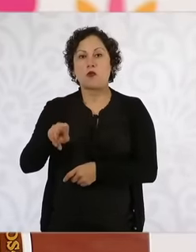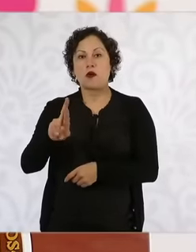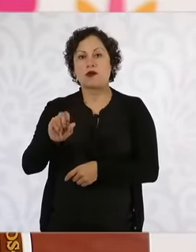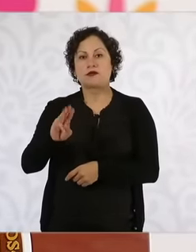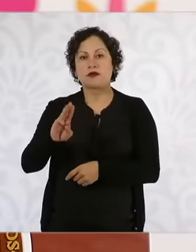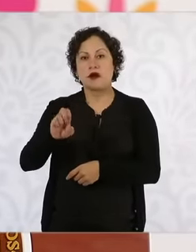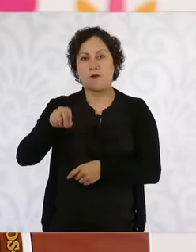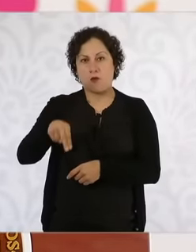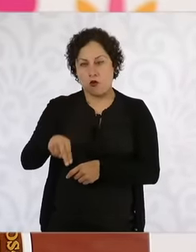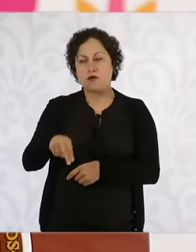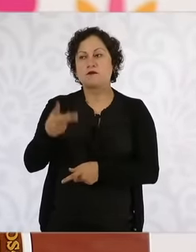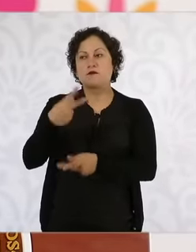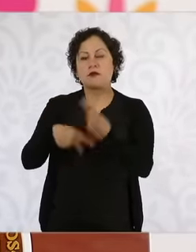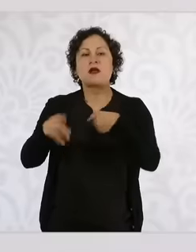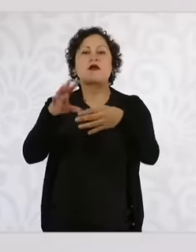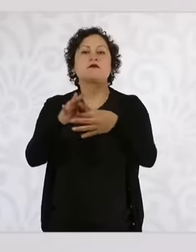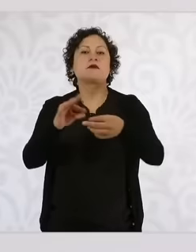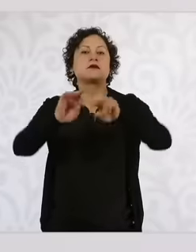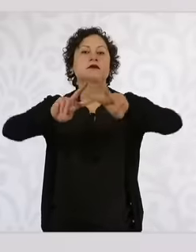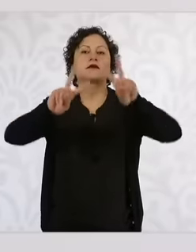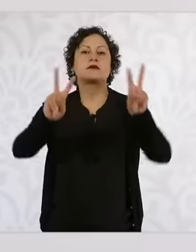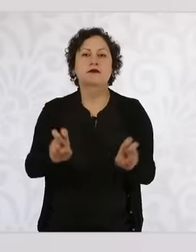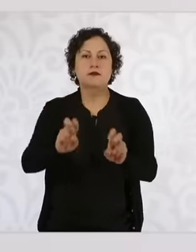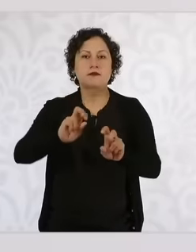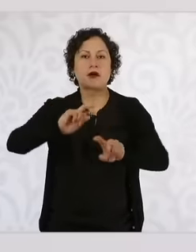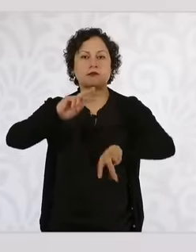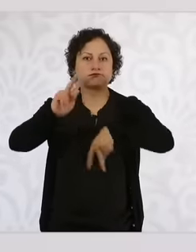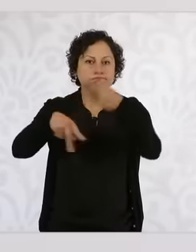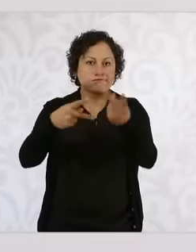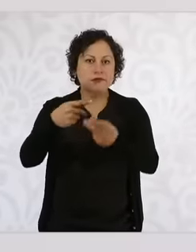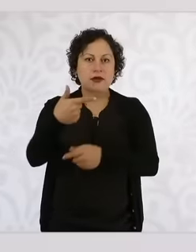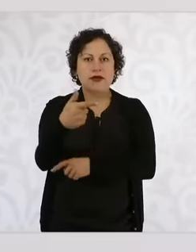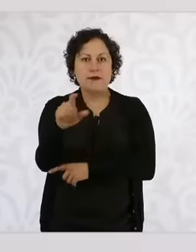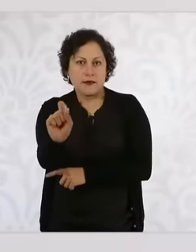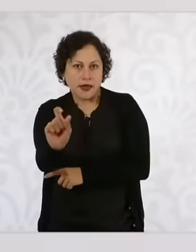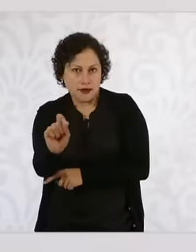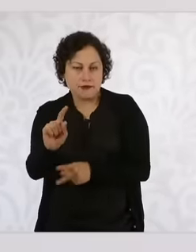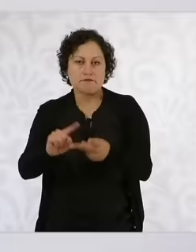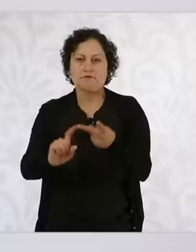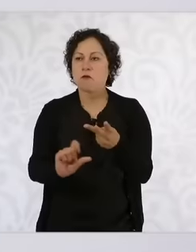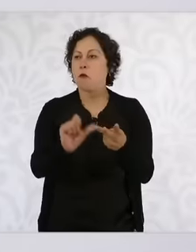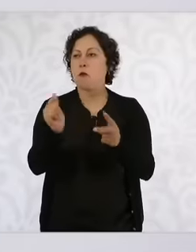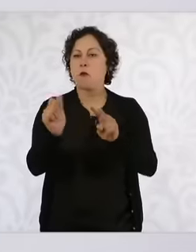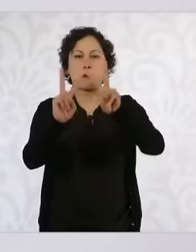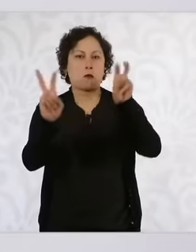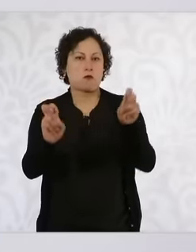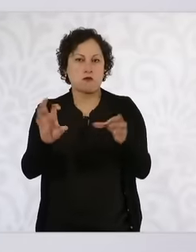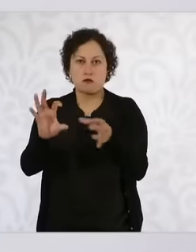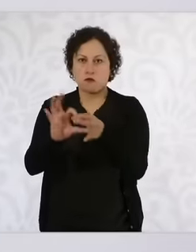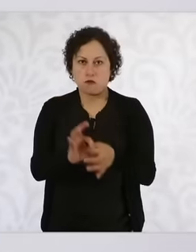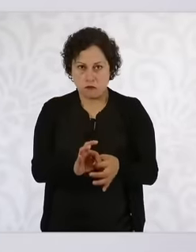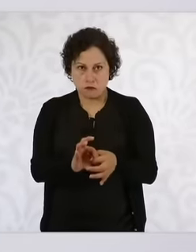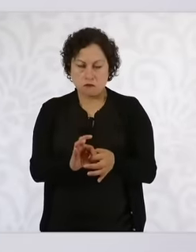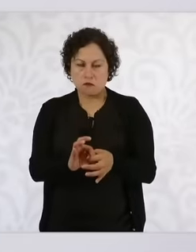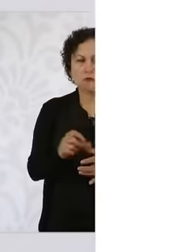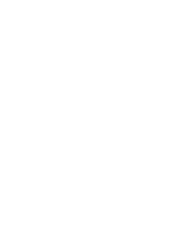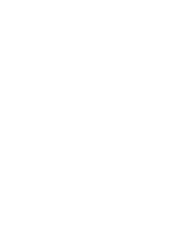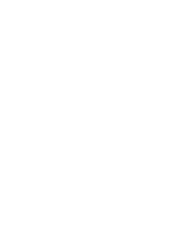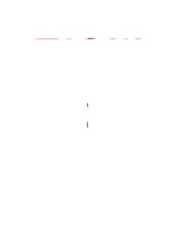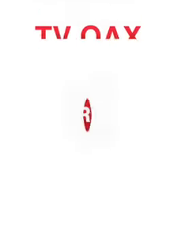. Other topics, uh, we ask you to make a broad presentation, but